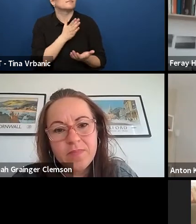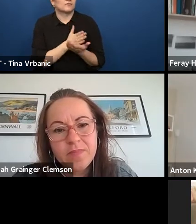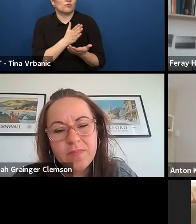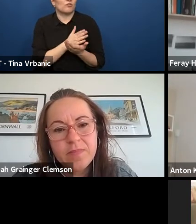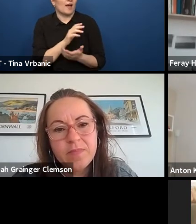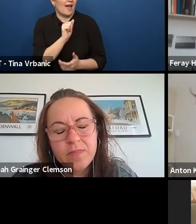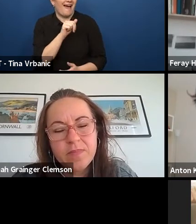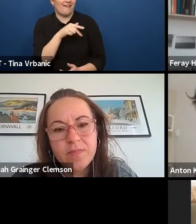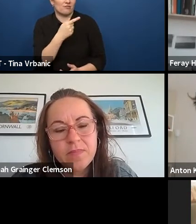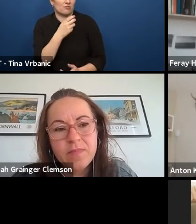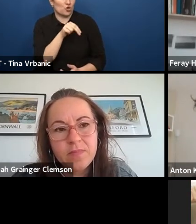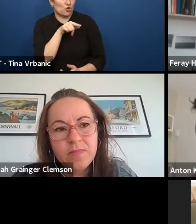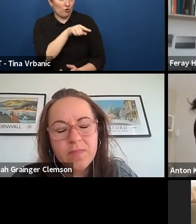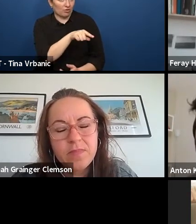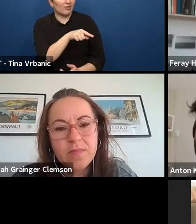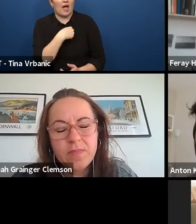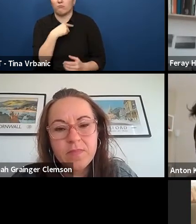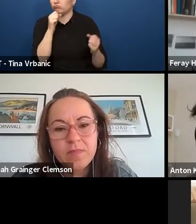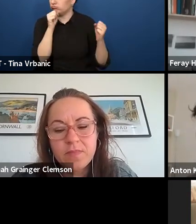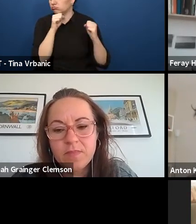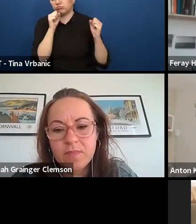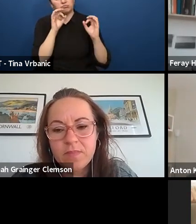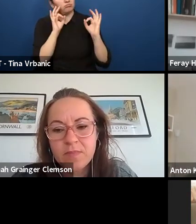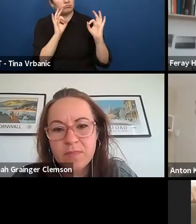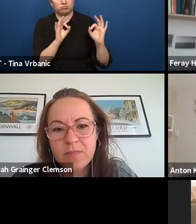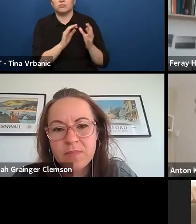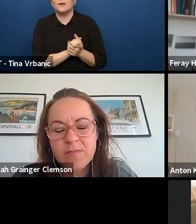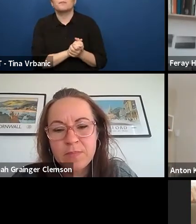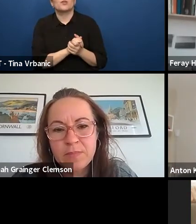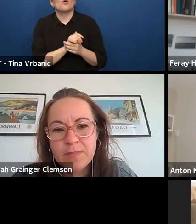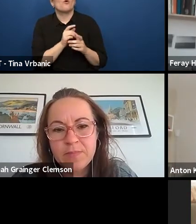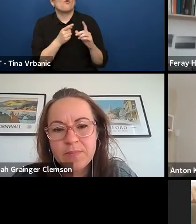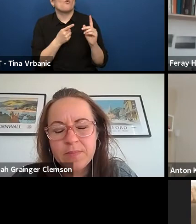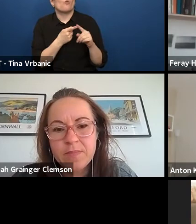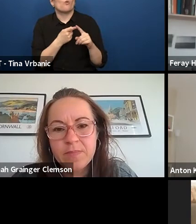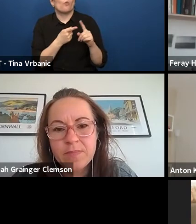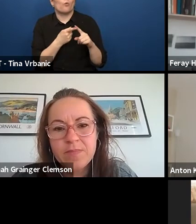because one of the purposes, if I can use that word again,